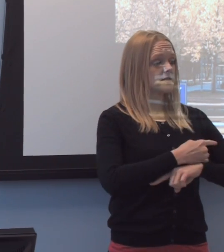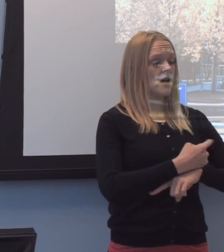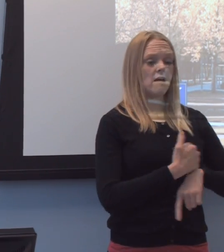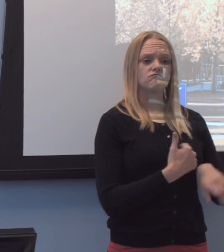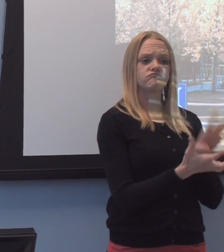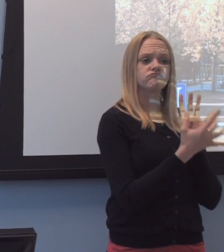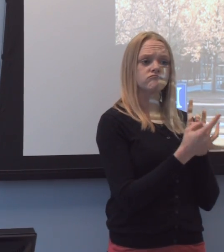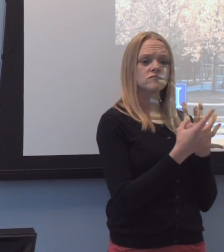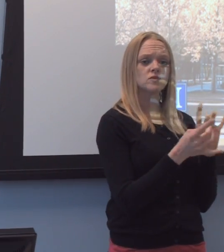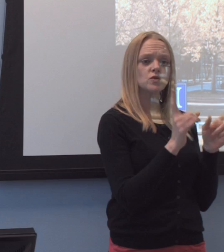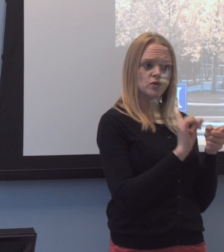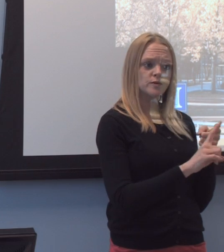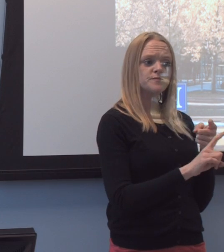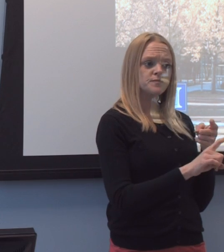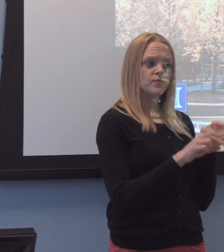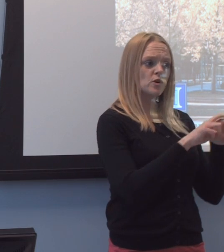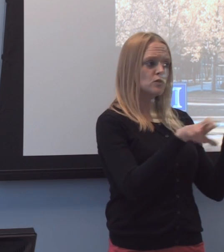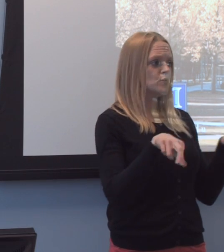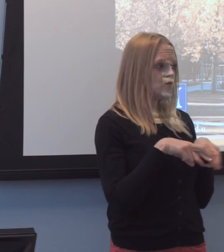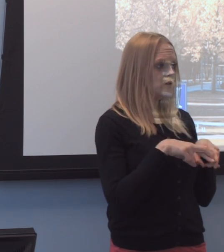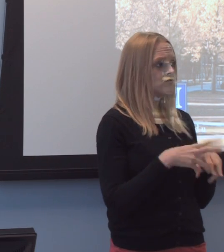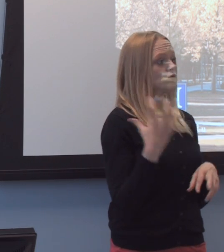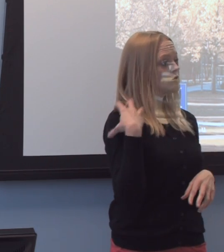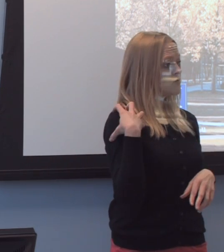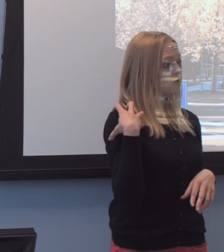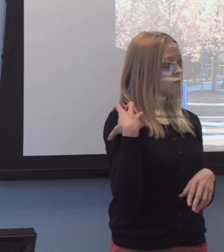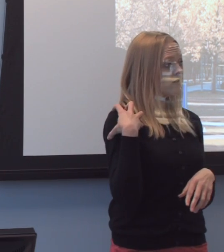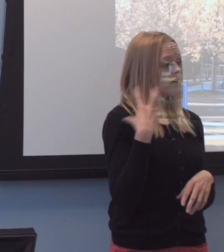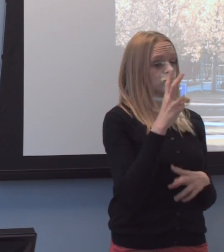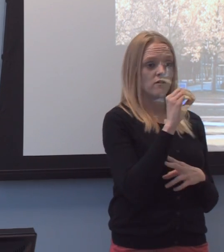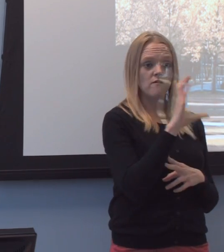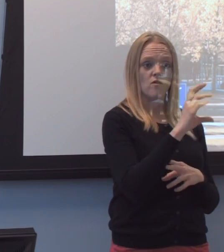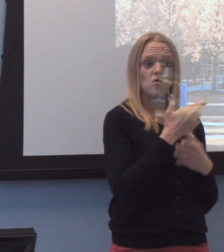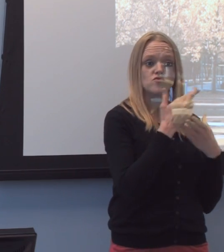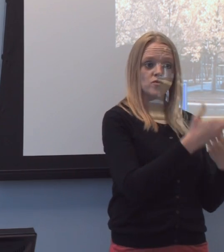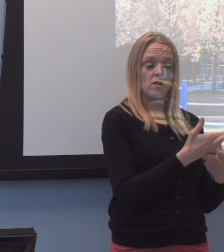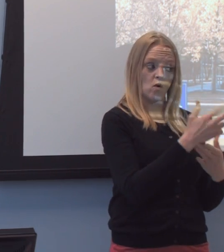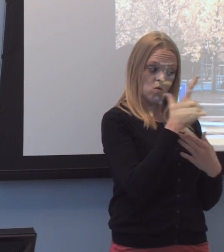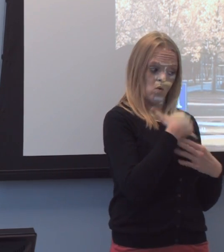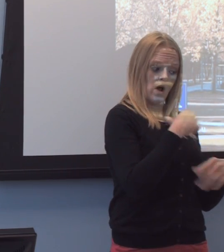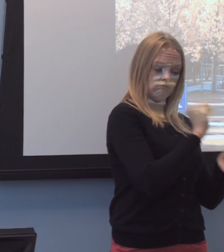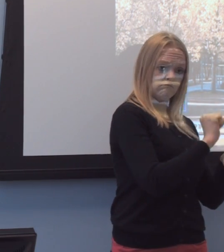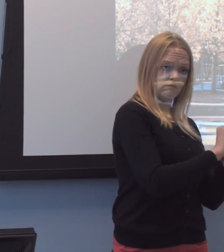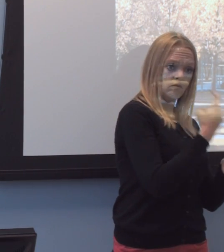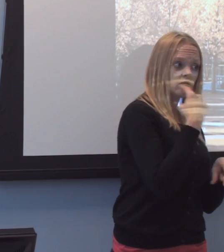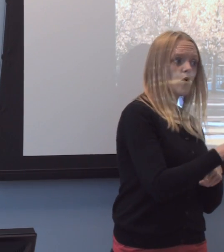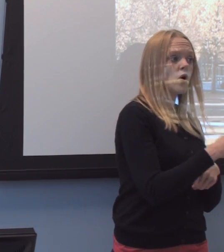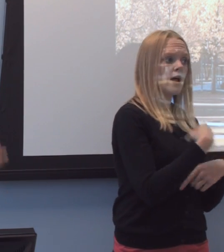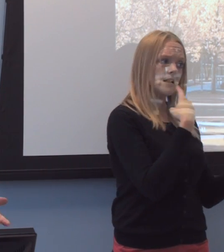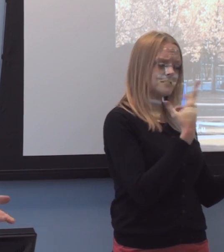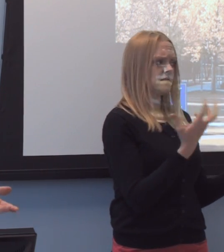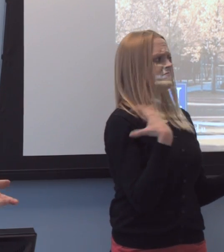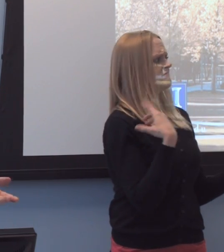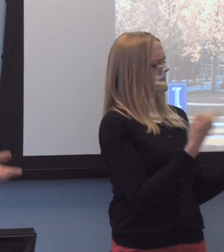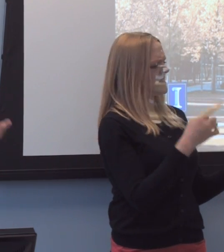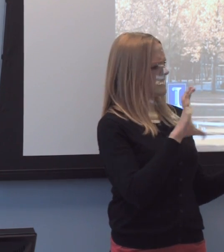uh, attention of the regional supervisor of vocational rehabilitation that I worked for, and said, "This seems to be a problem